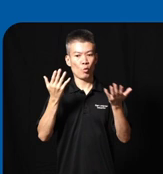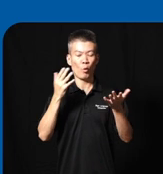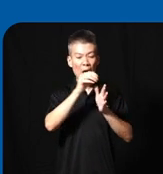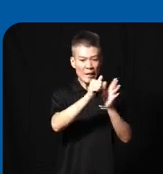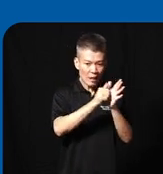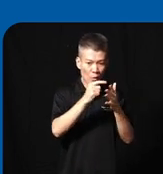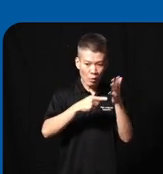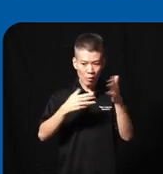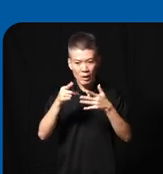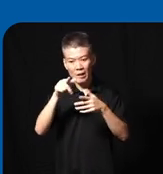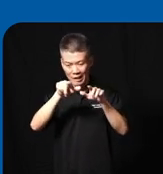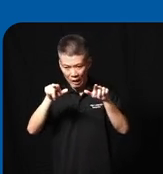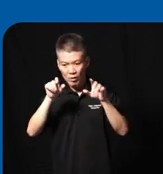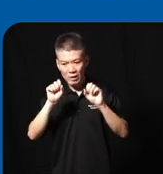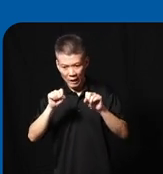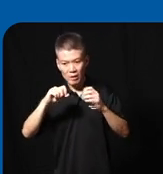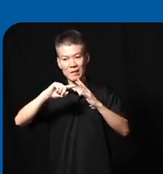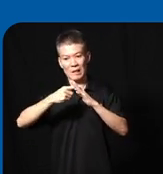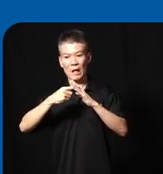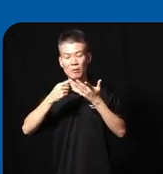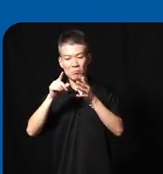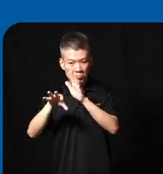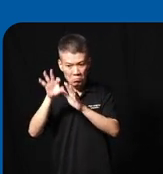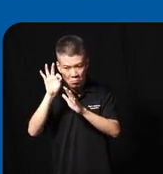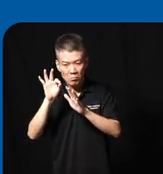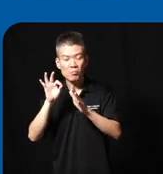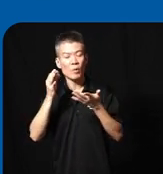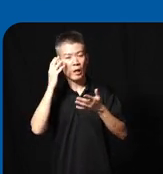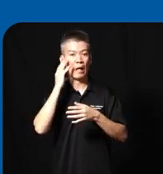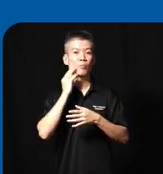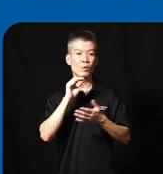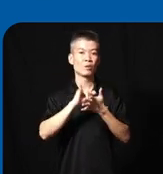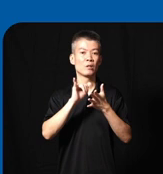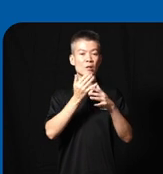they are no matter what level they are they can begin to explore and experience the thing and